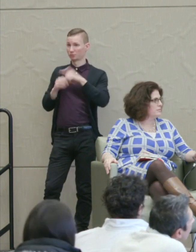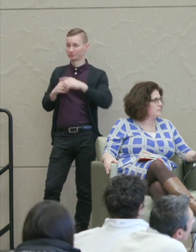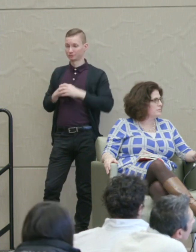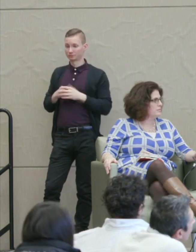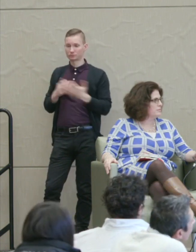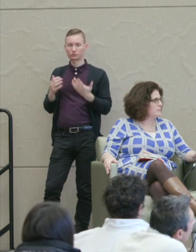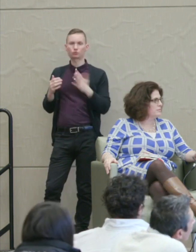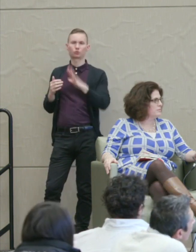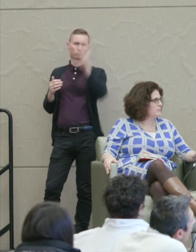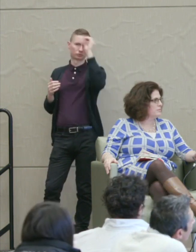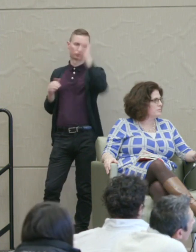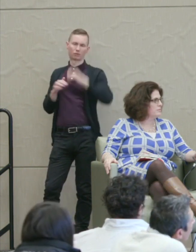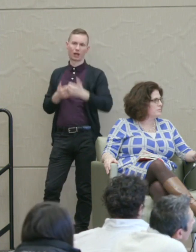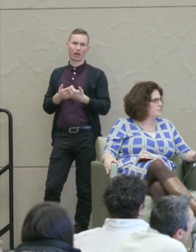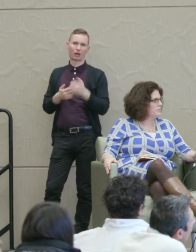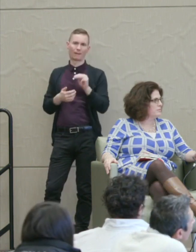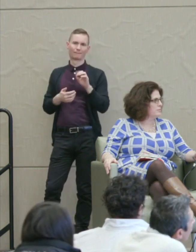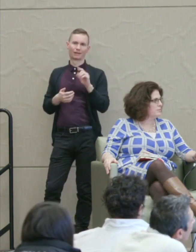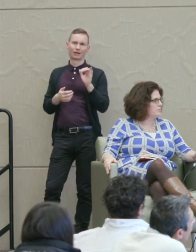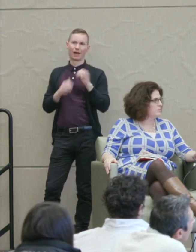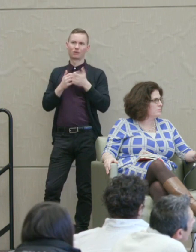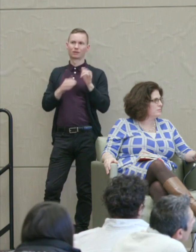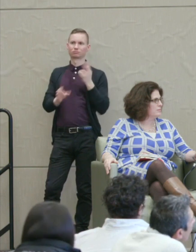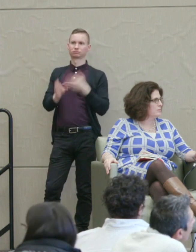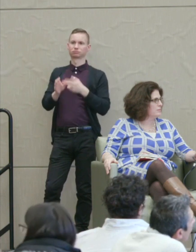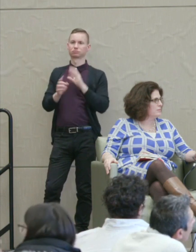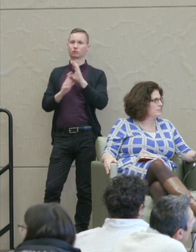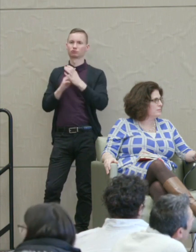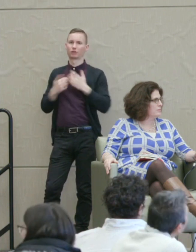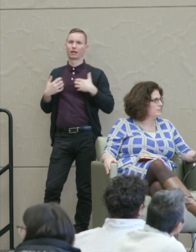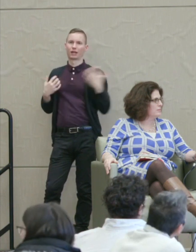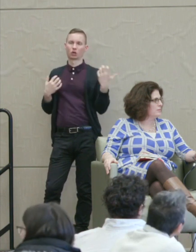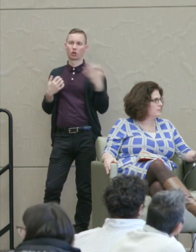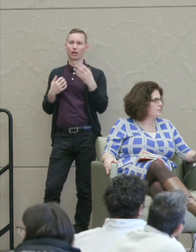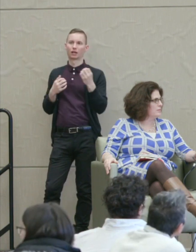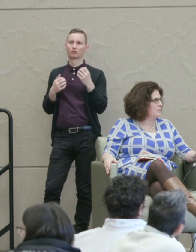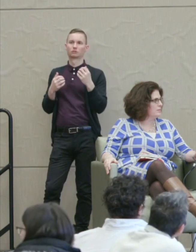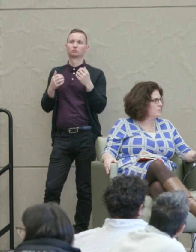In your opinion, how does the media contribute to cultural anger and to what degree?